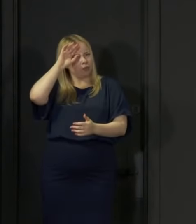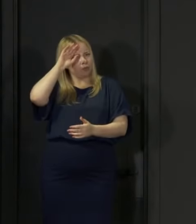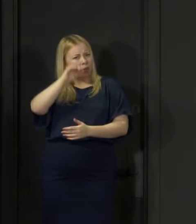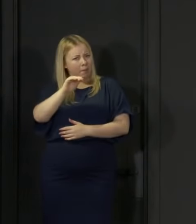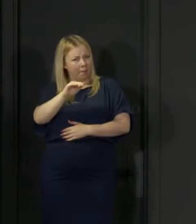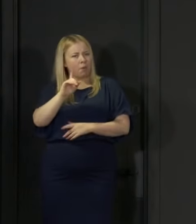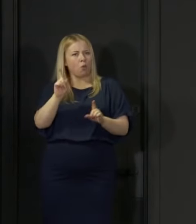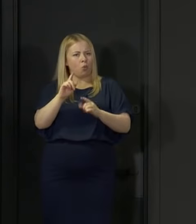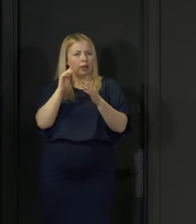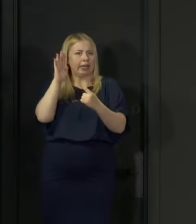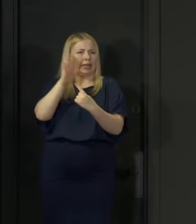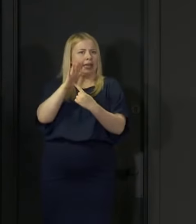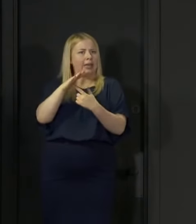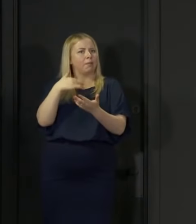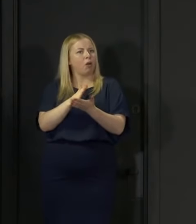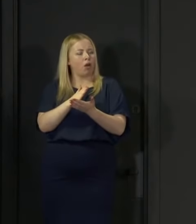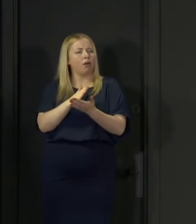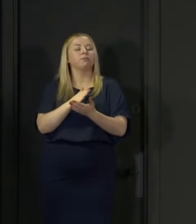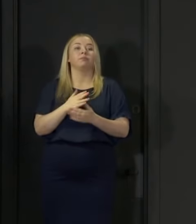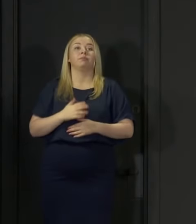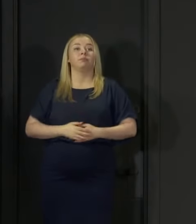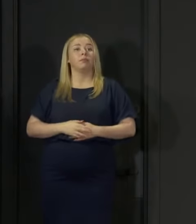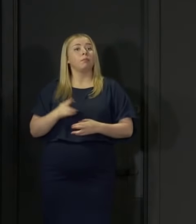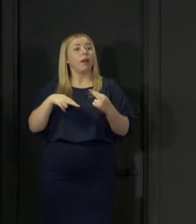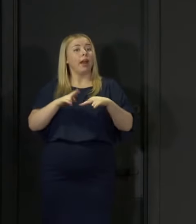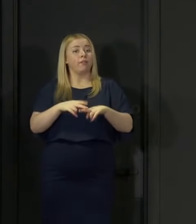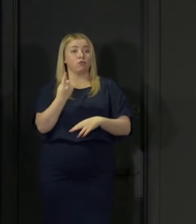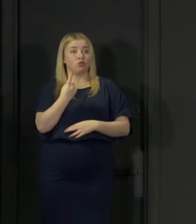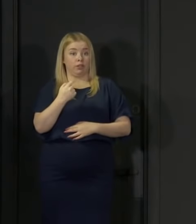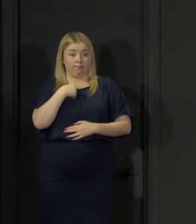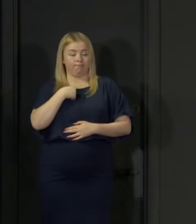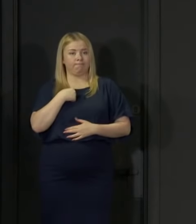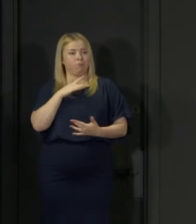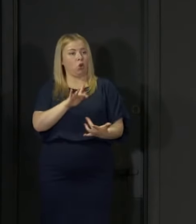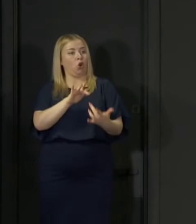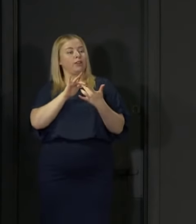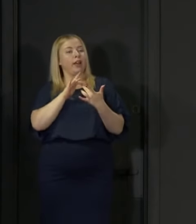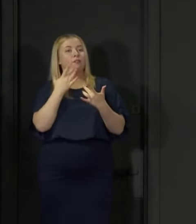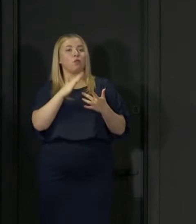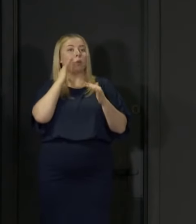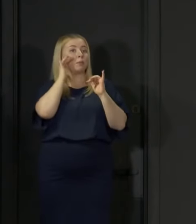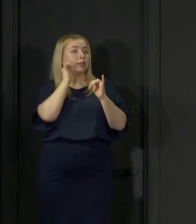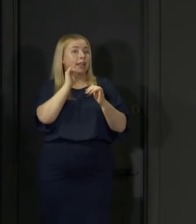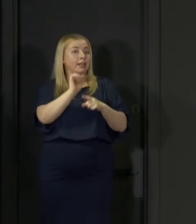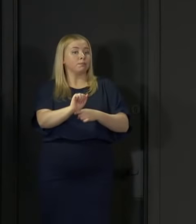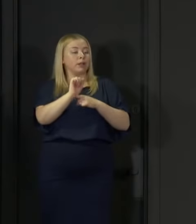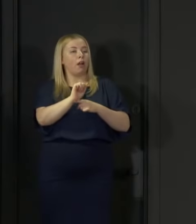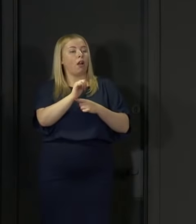If you are contacted by a Test and Protect team and advised that you are a close contact